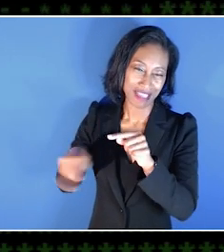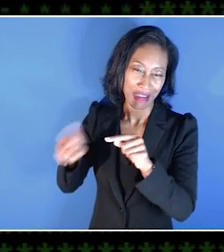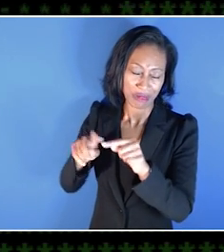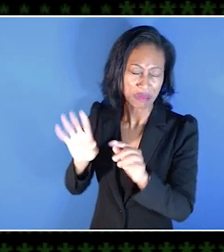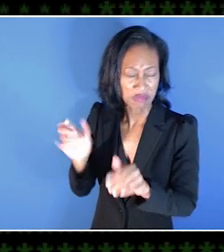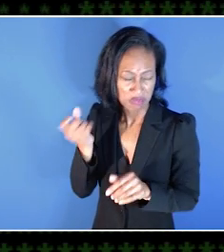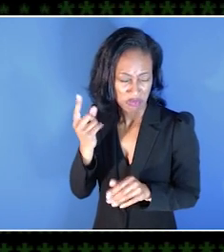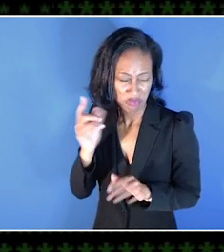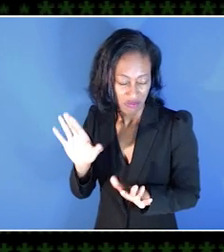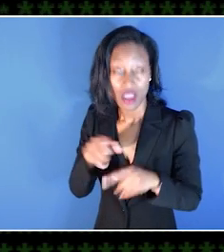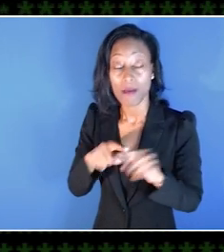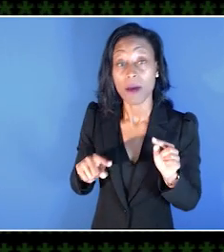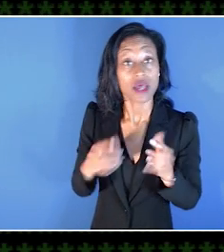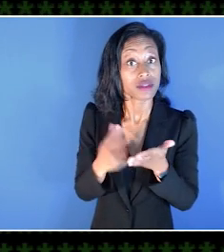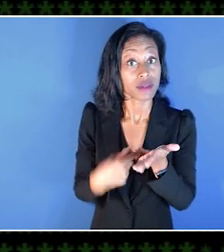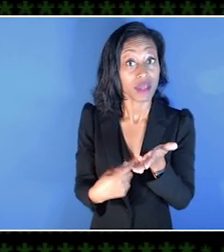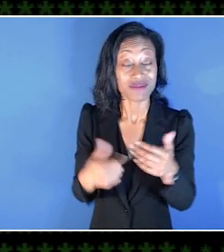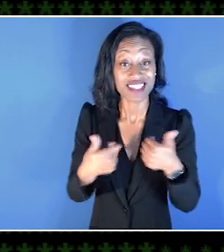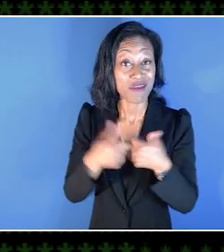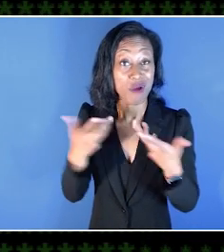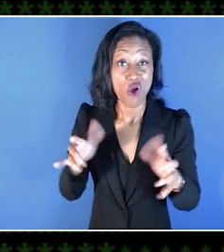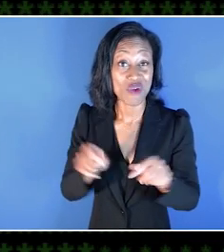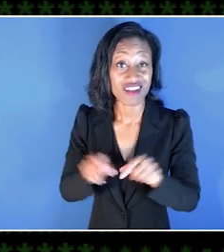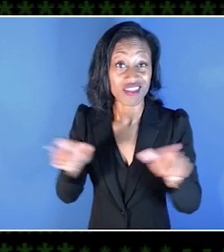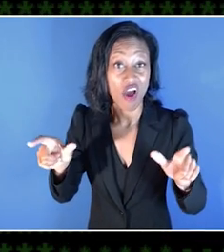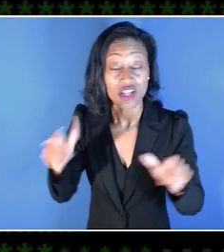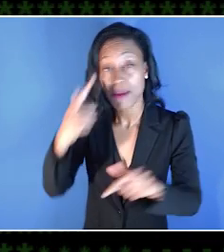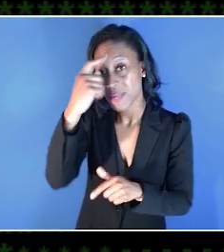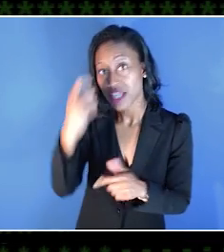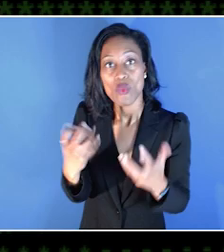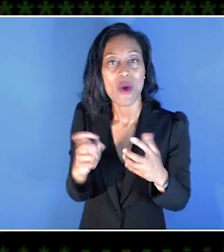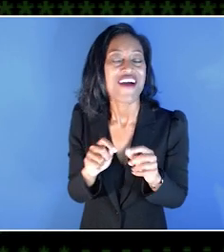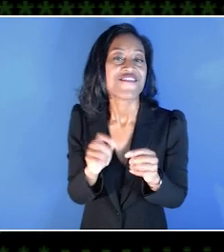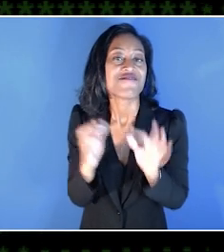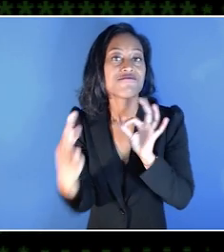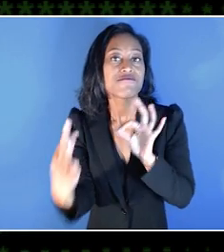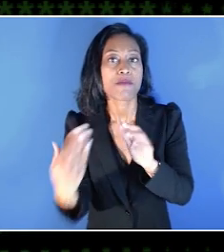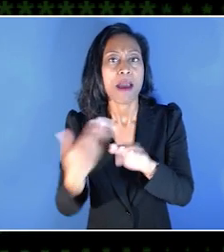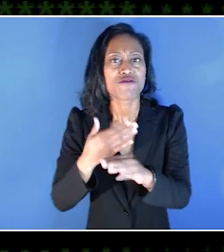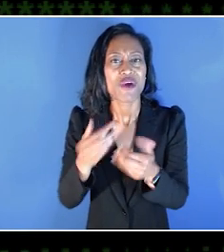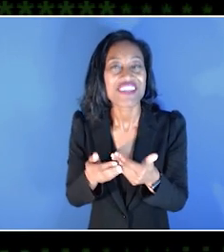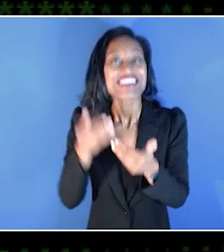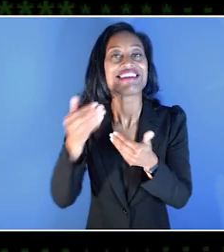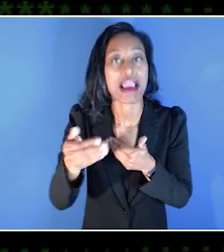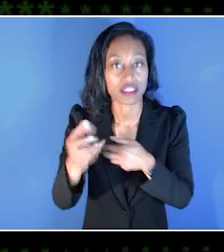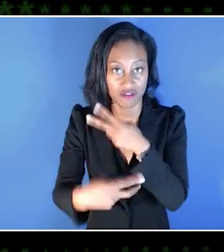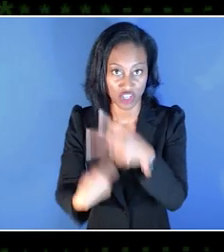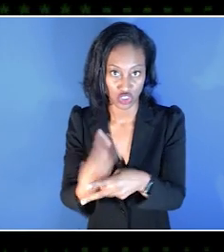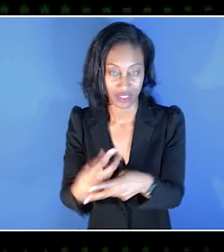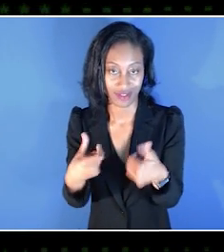Sometimes it's even games that have already launched, because they want to get feedback for the next version of the game.